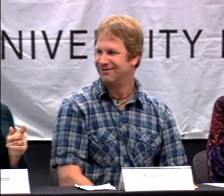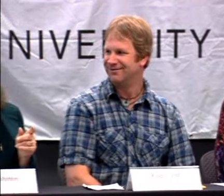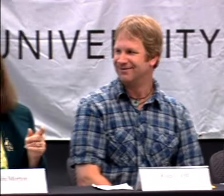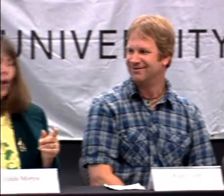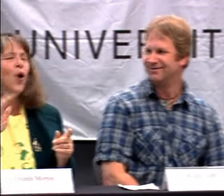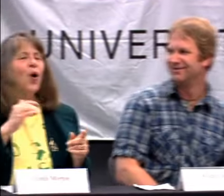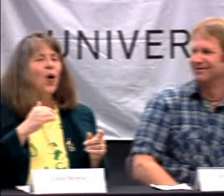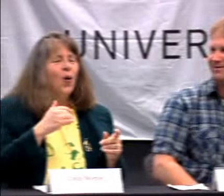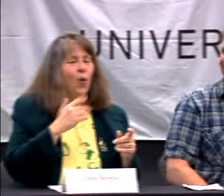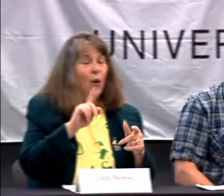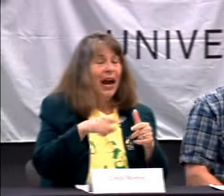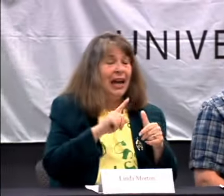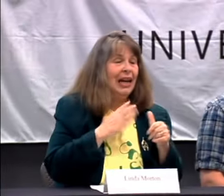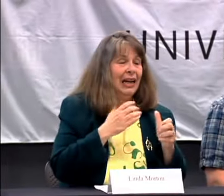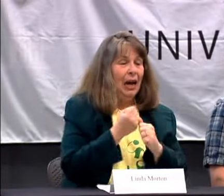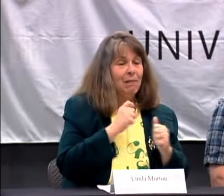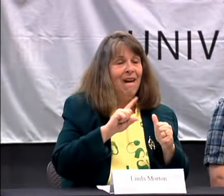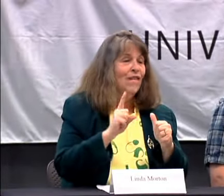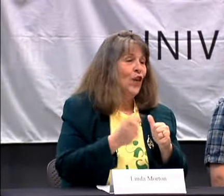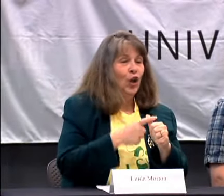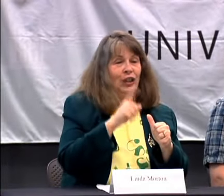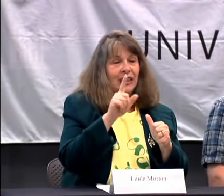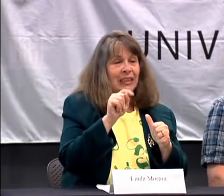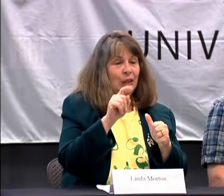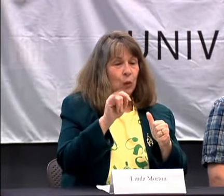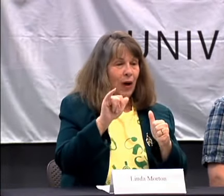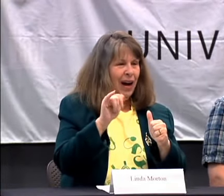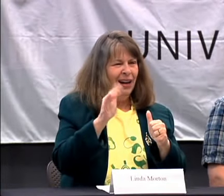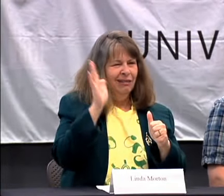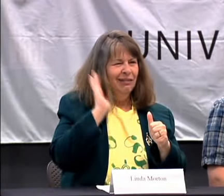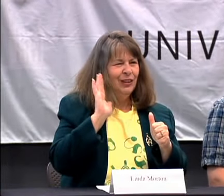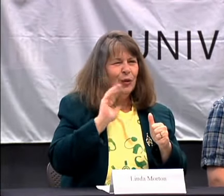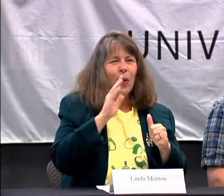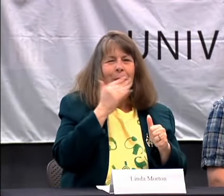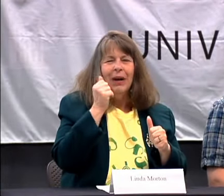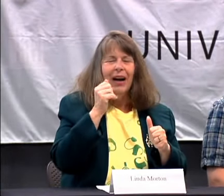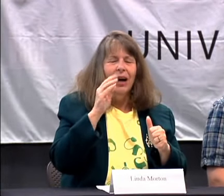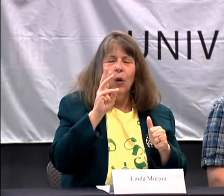WHEN I GOT MY FIRST TTY IT WAS HUGE. IT WAS A HUGE BOX.